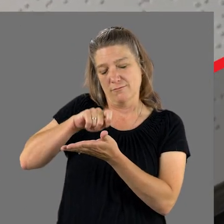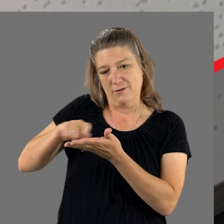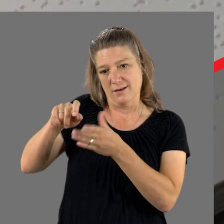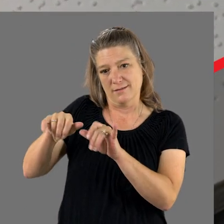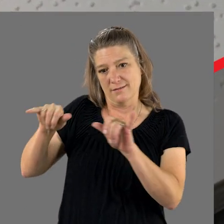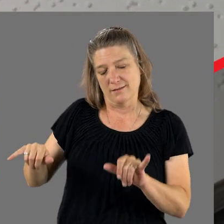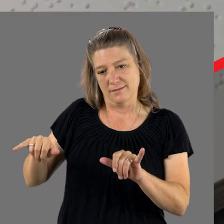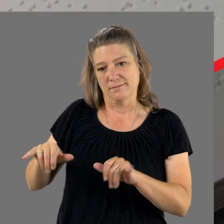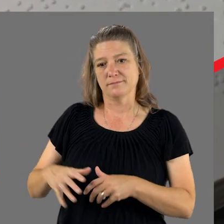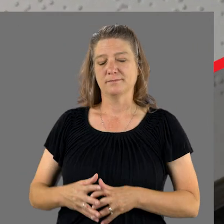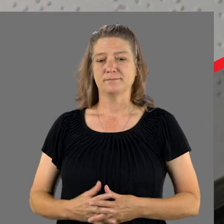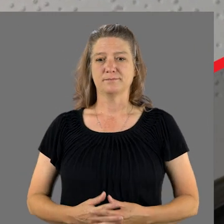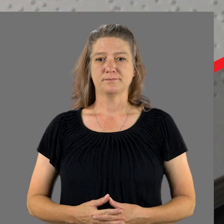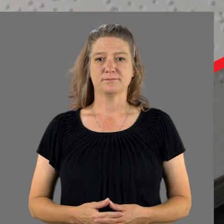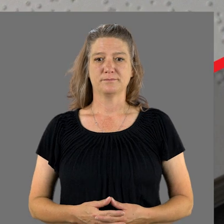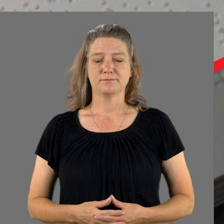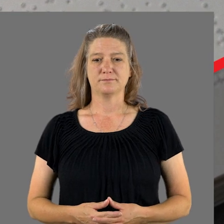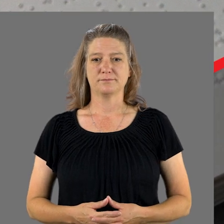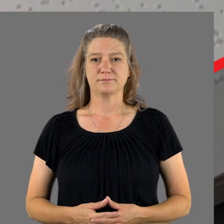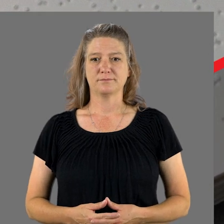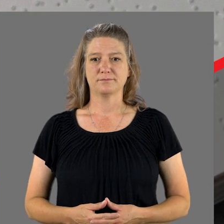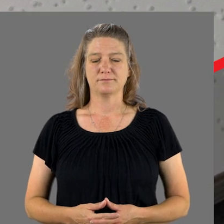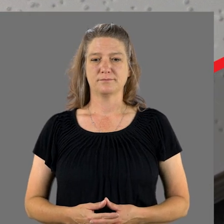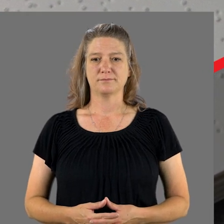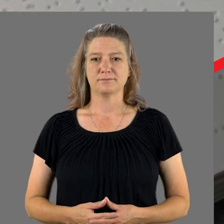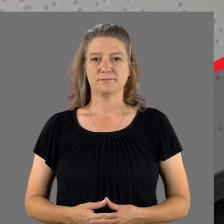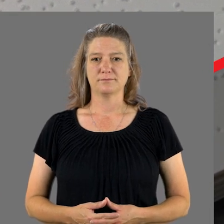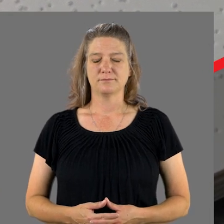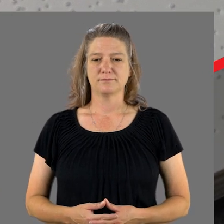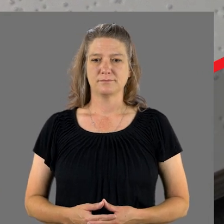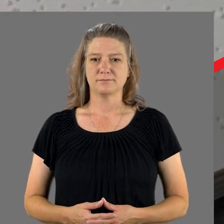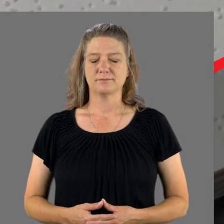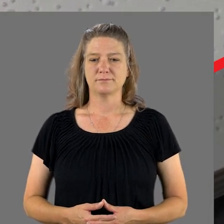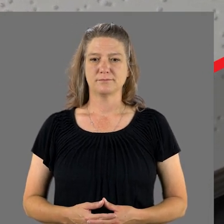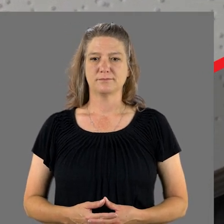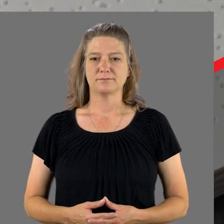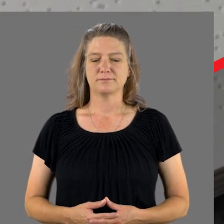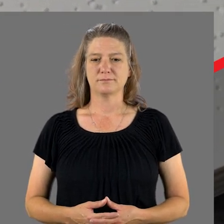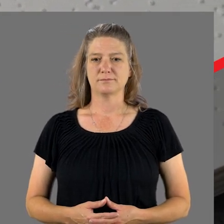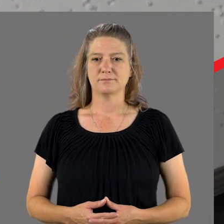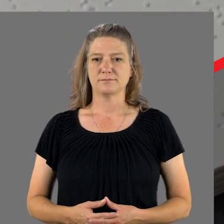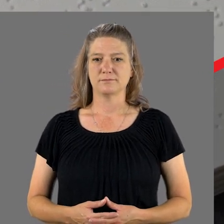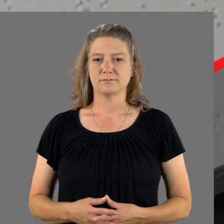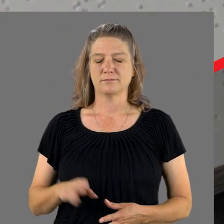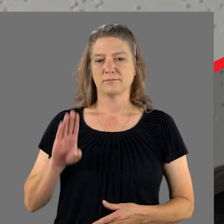(Audio Description Here)